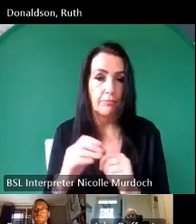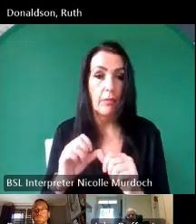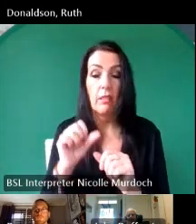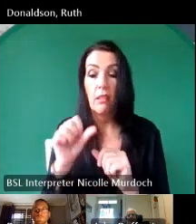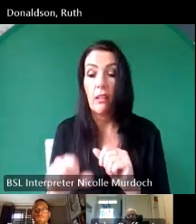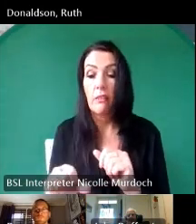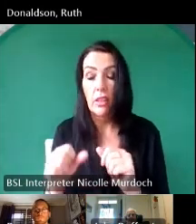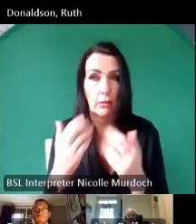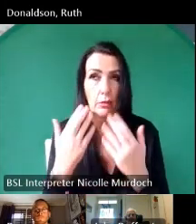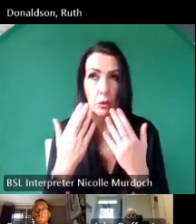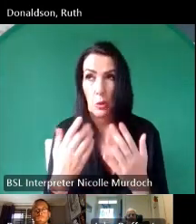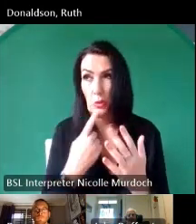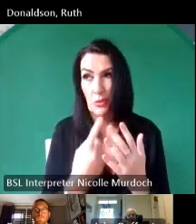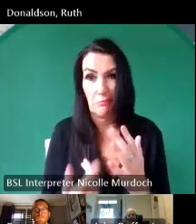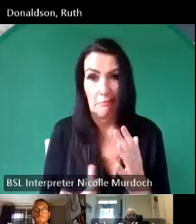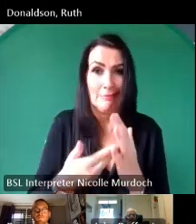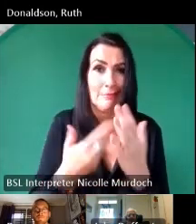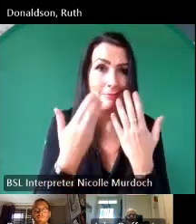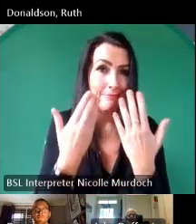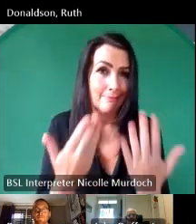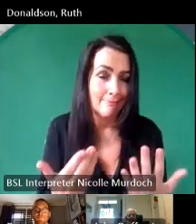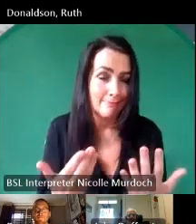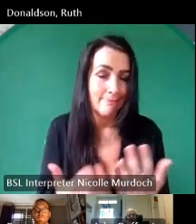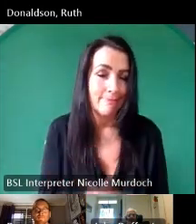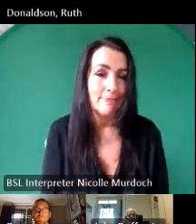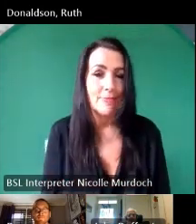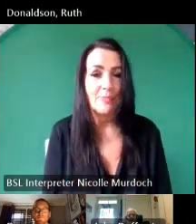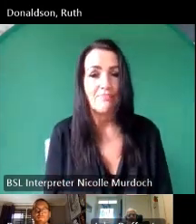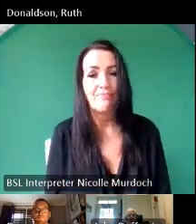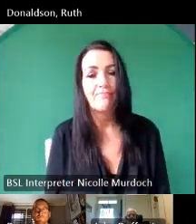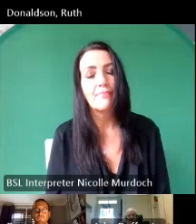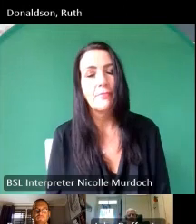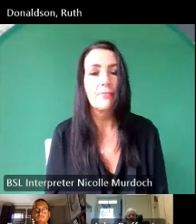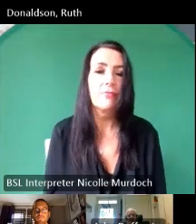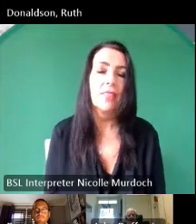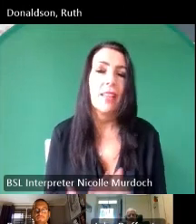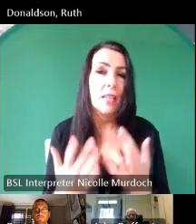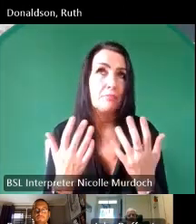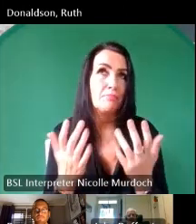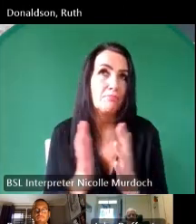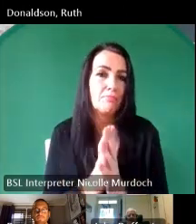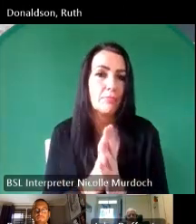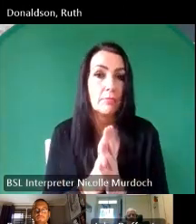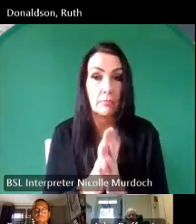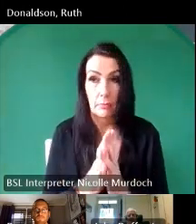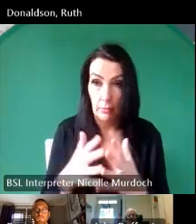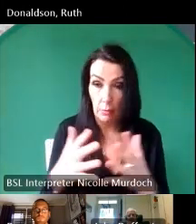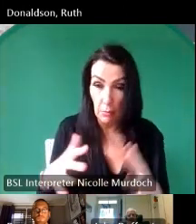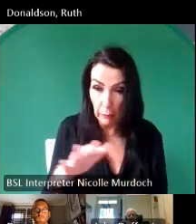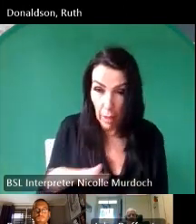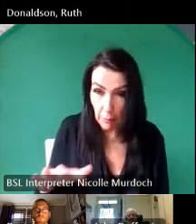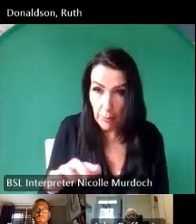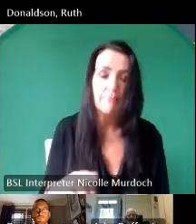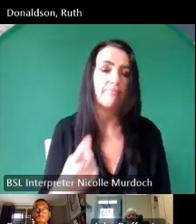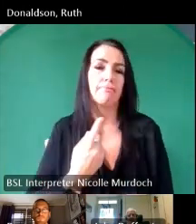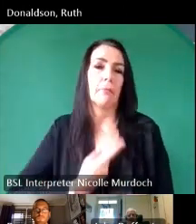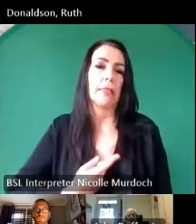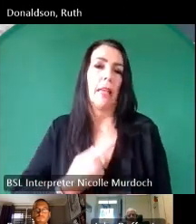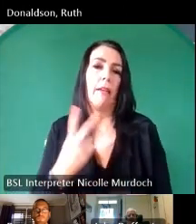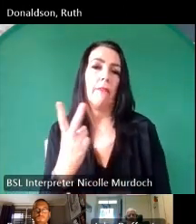what else to say uh is it a large family no there on myself and my brother brother and